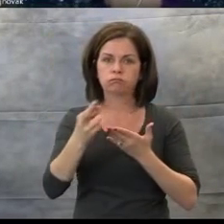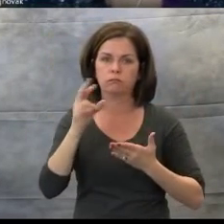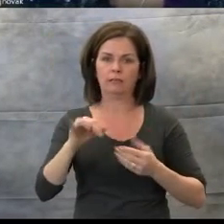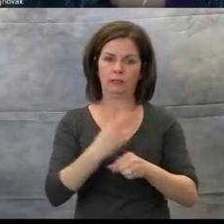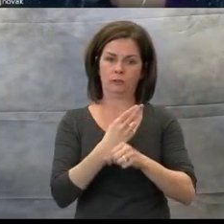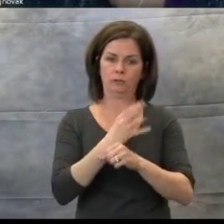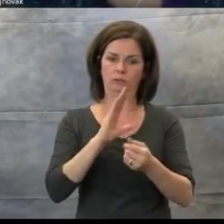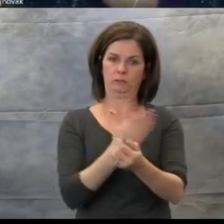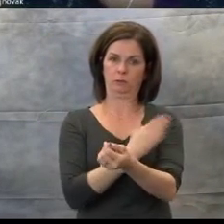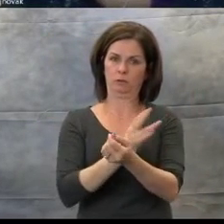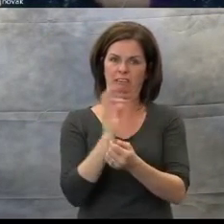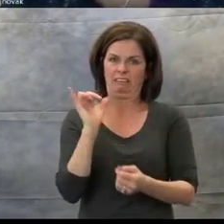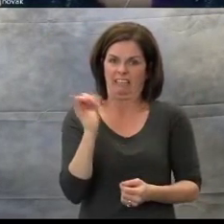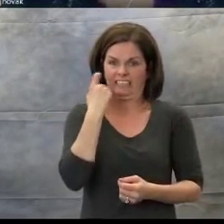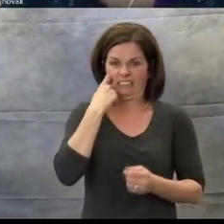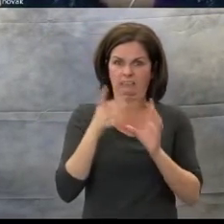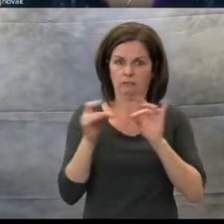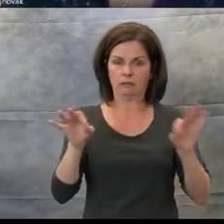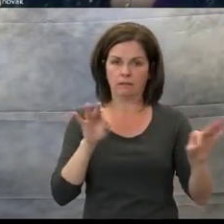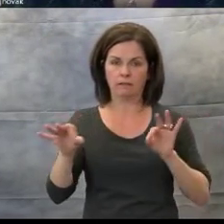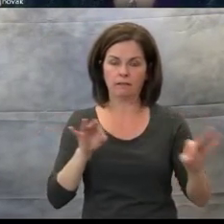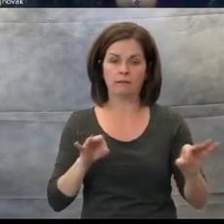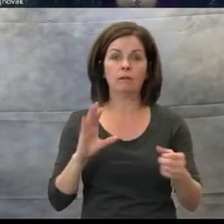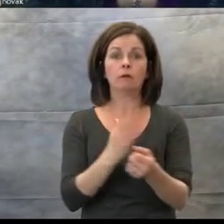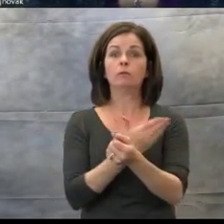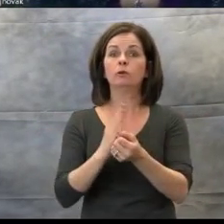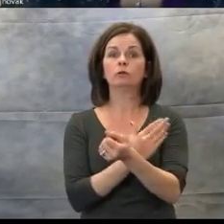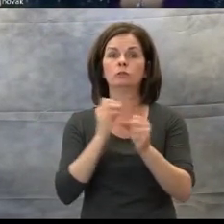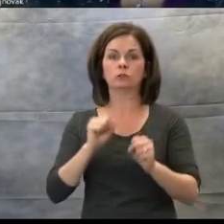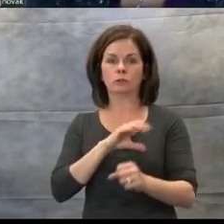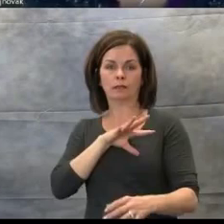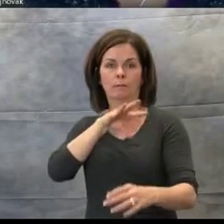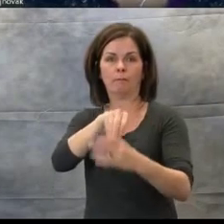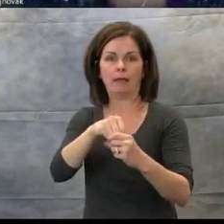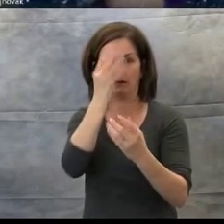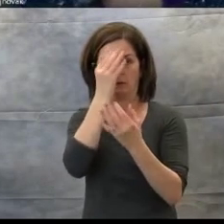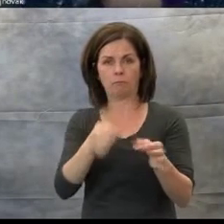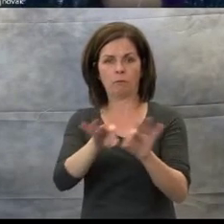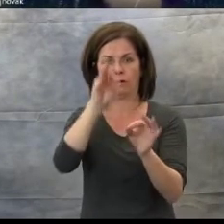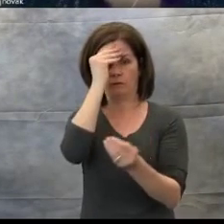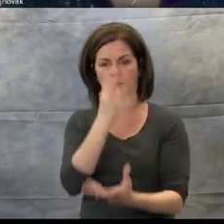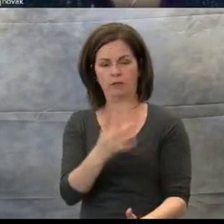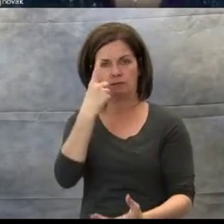important information for children. These resources I used often in my classroom,